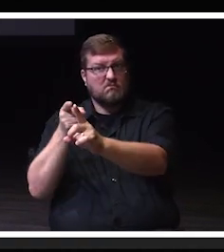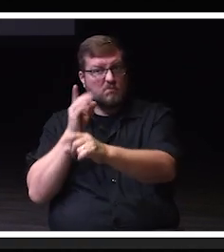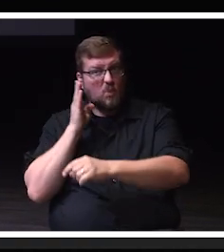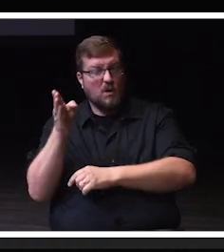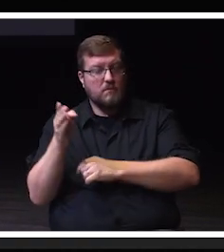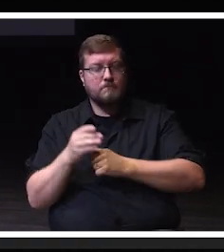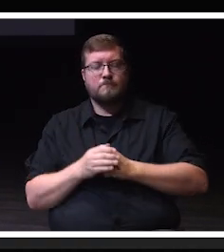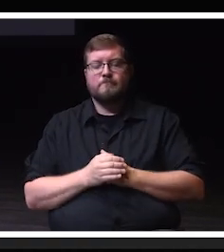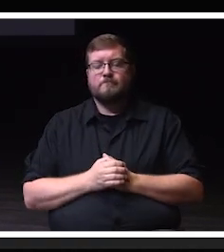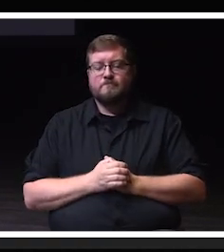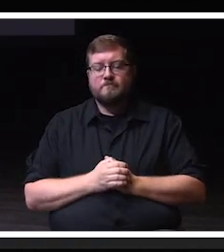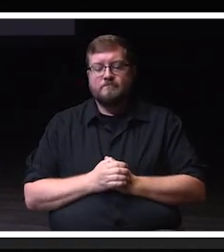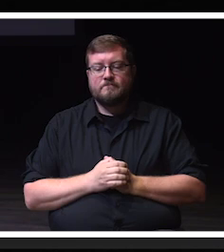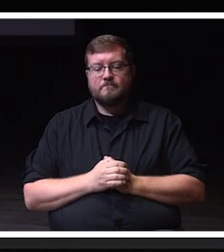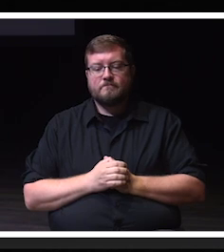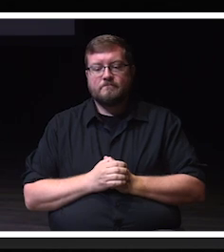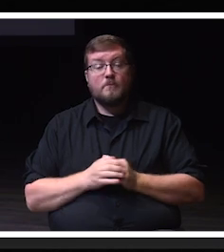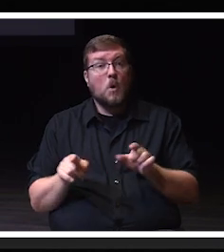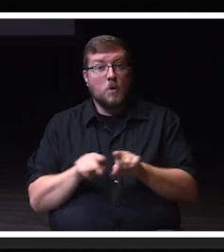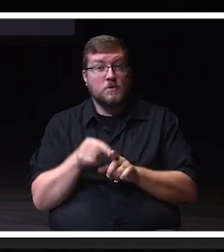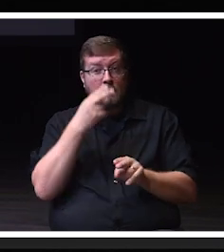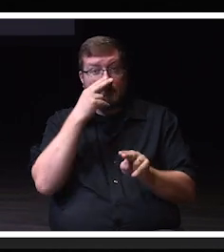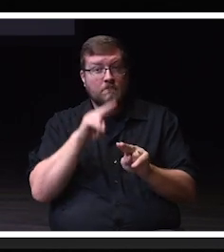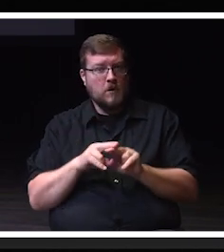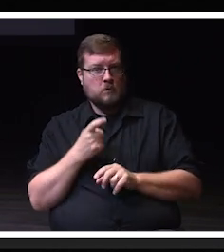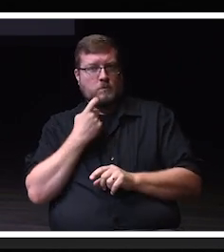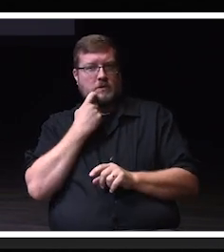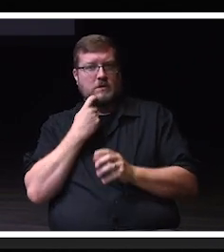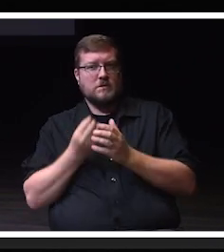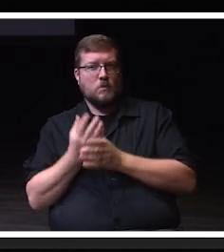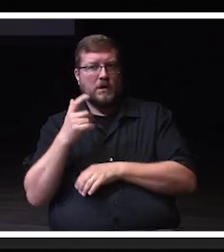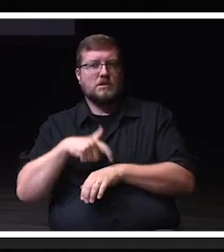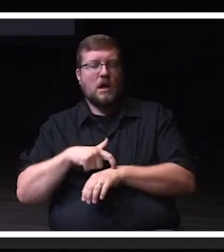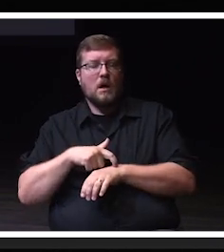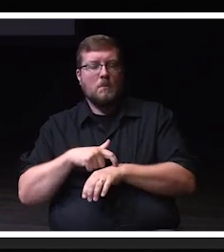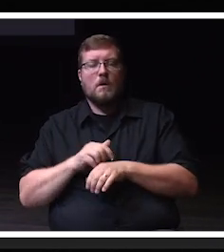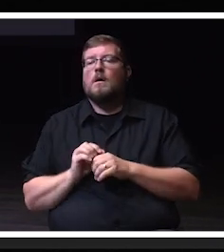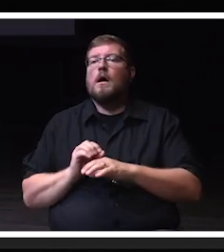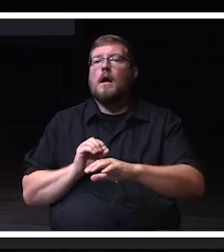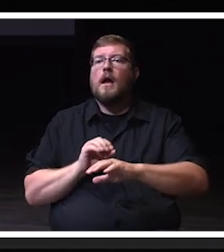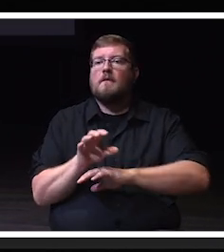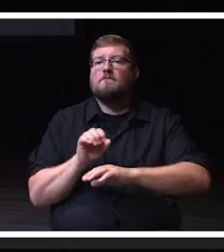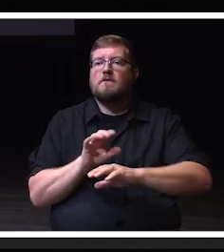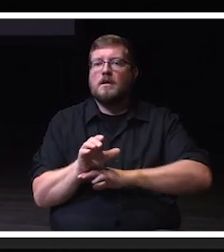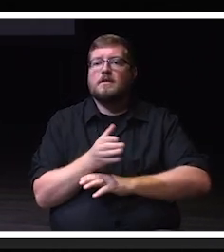Also, what was fun this past spring, the advising and retention efforts of the college.